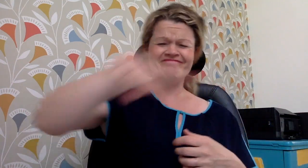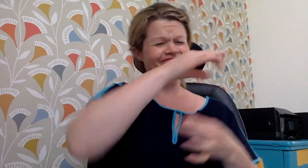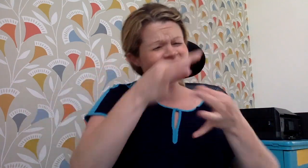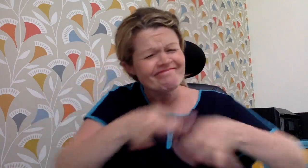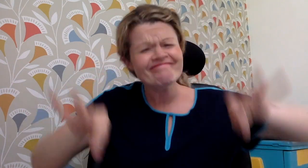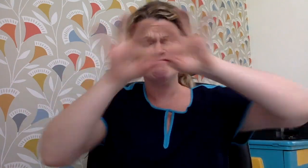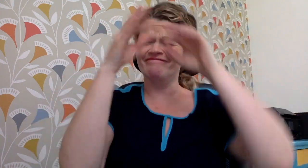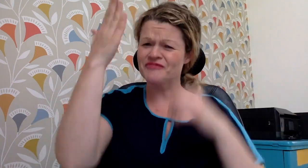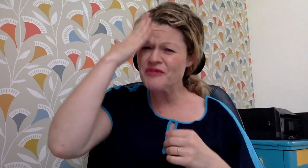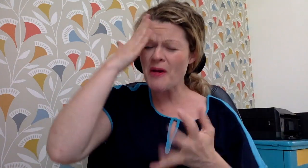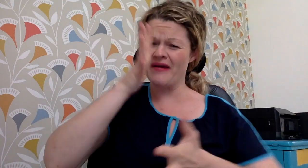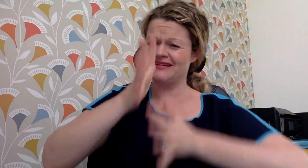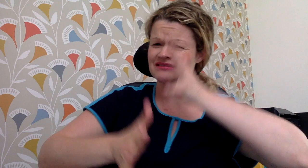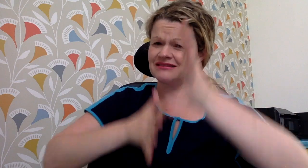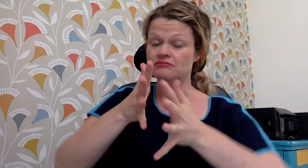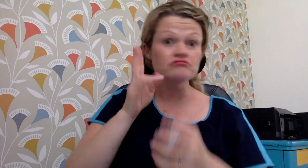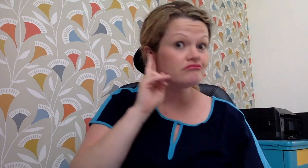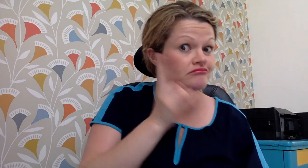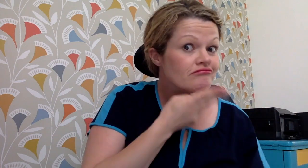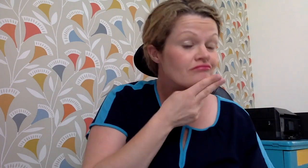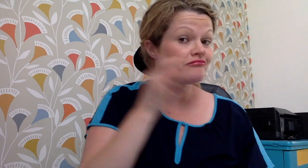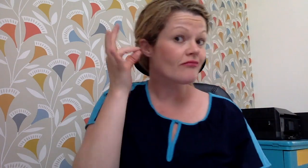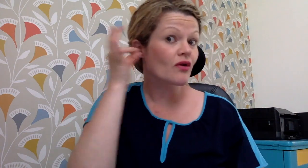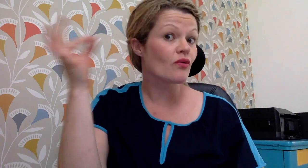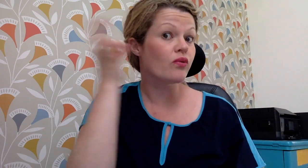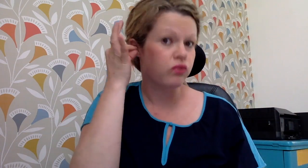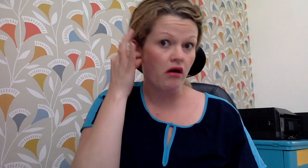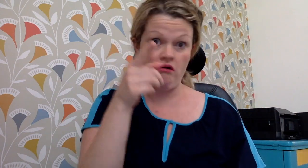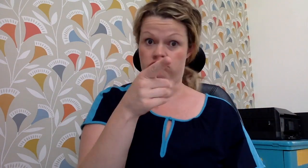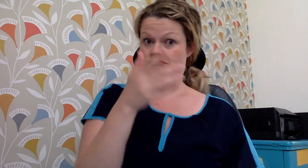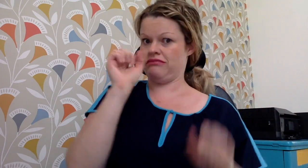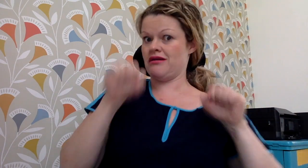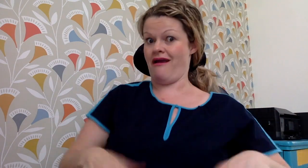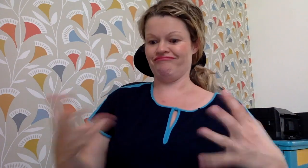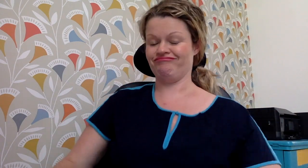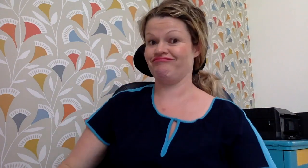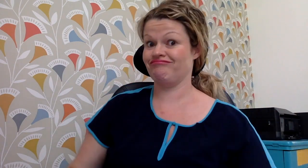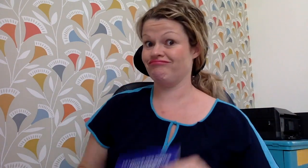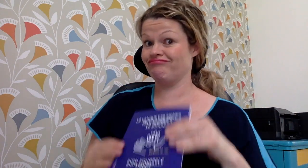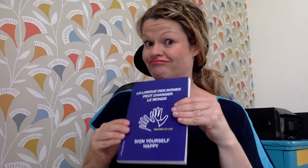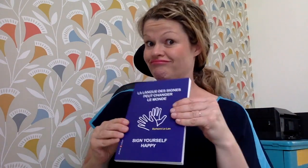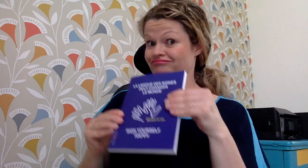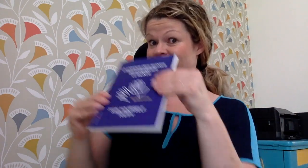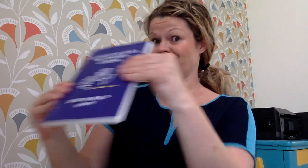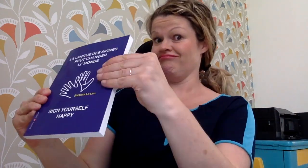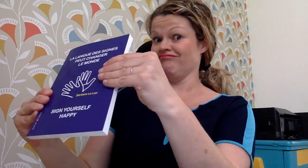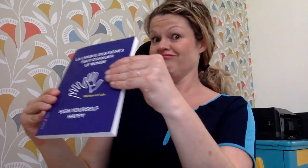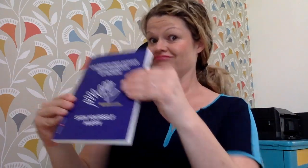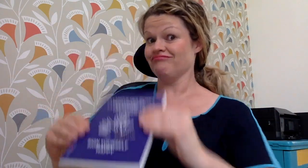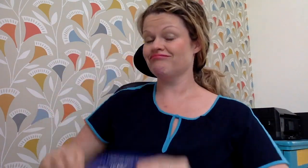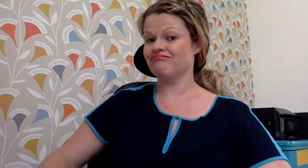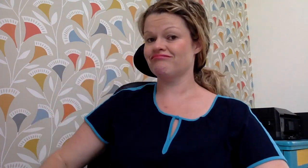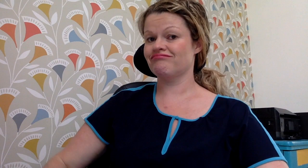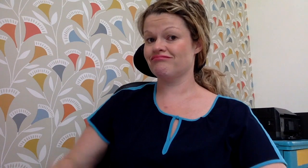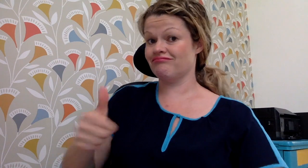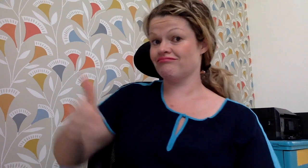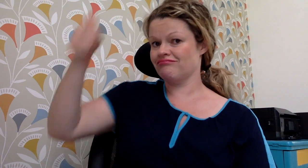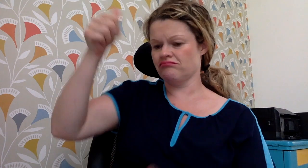on the importance of sign language for both deaf and hearing audiences Using this book as a tool